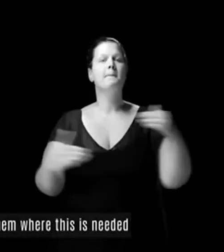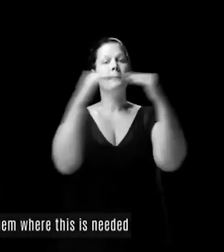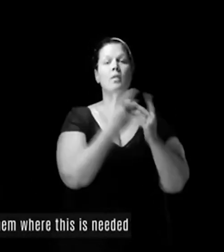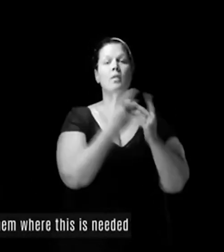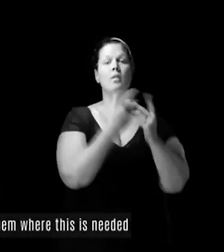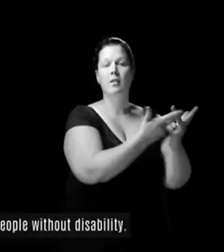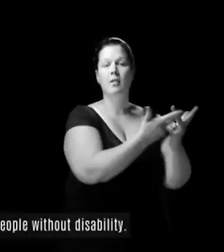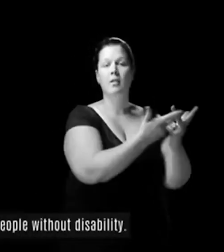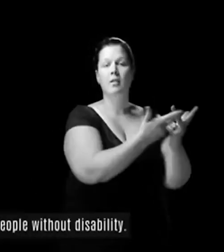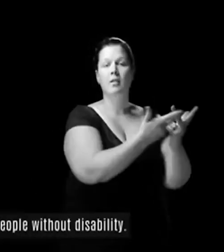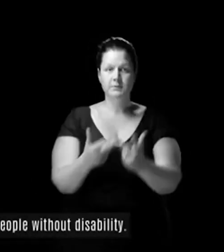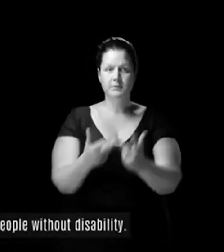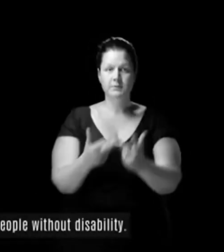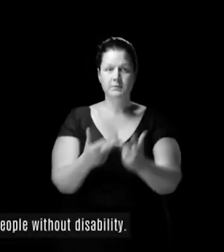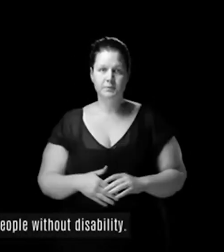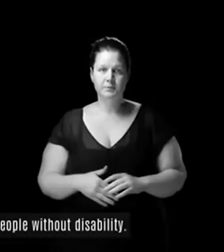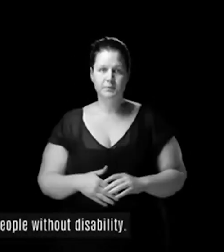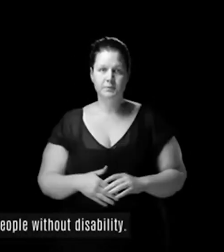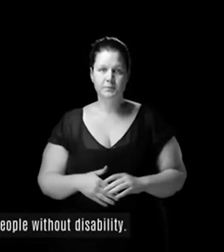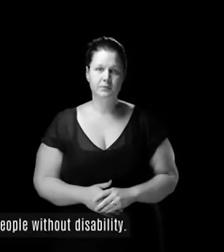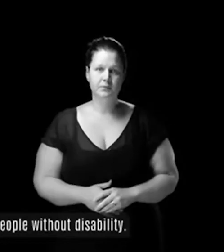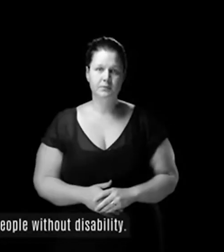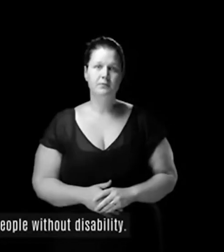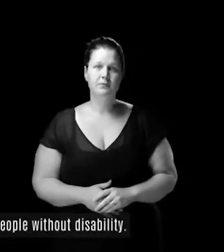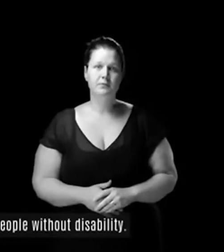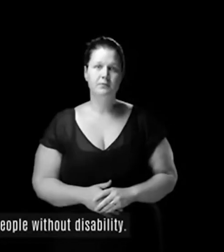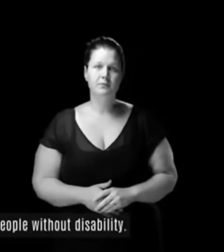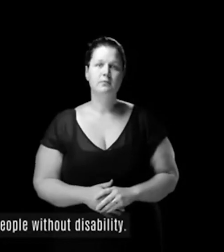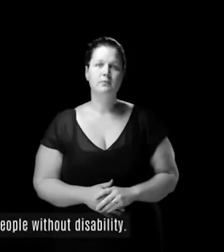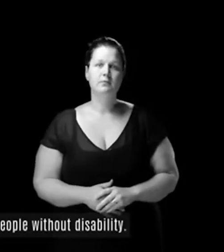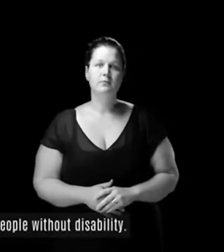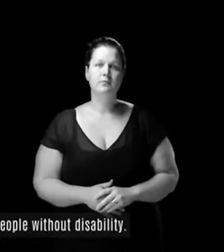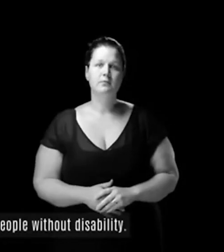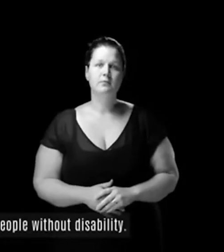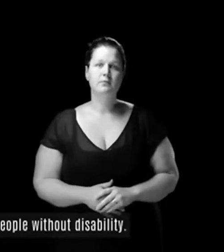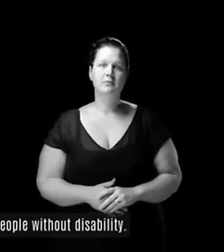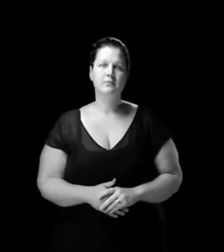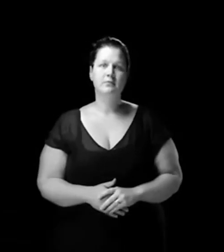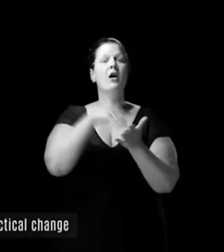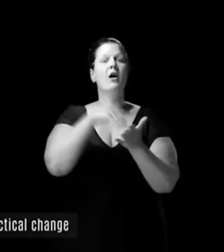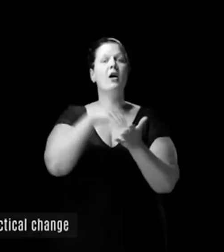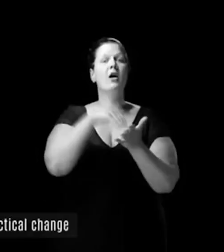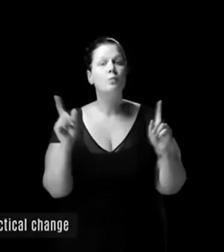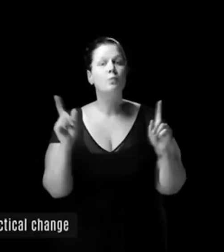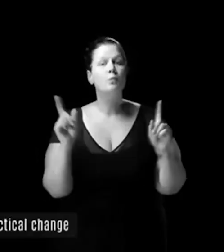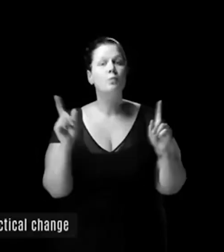put them in the same position as people without disability.